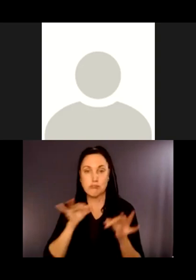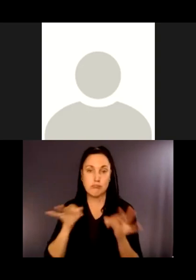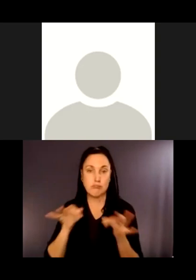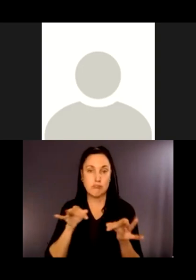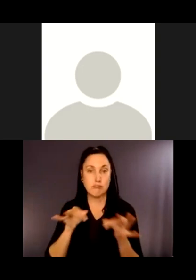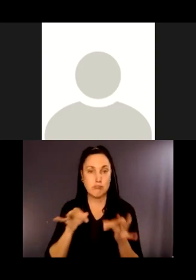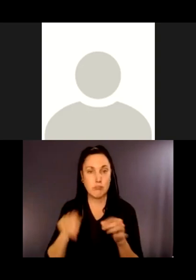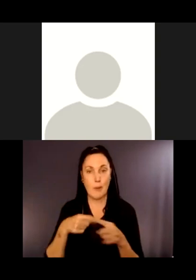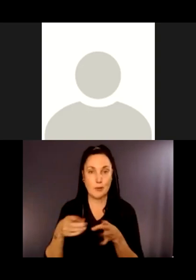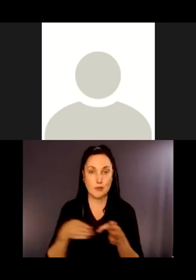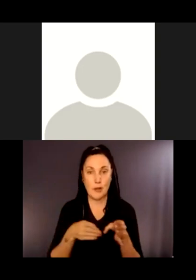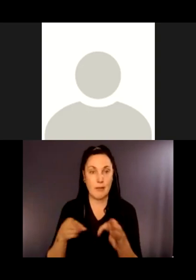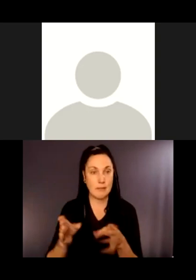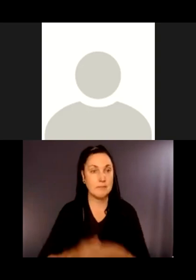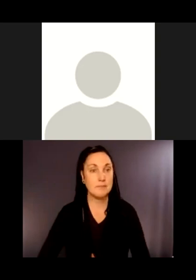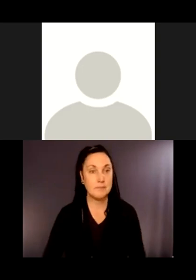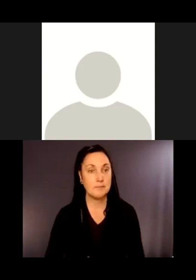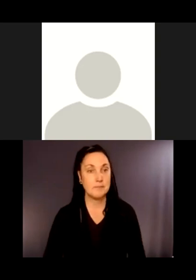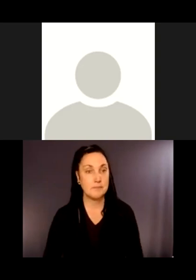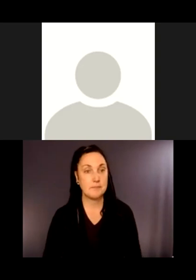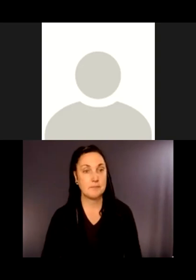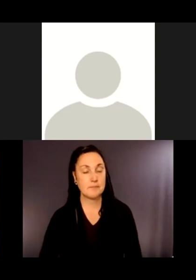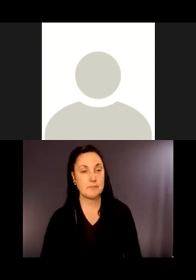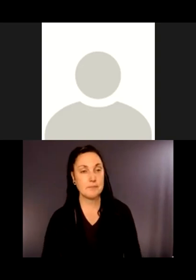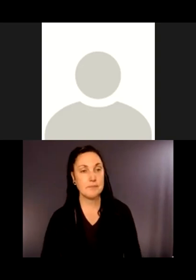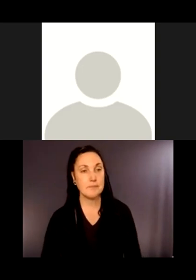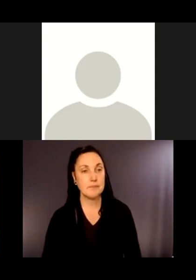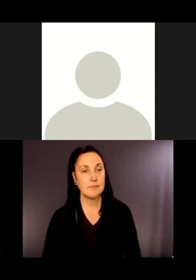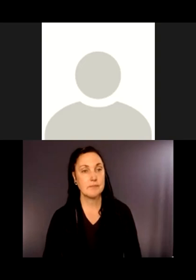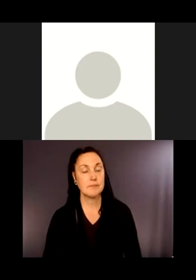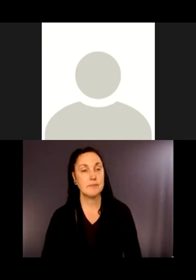along the way.